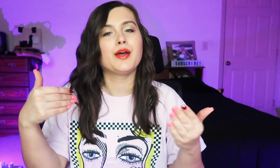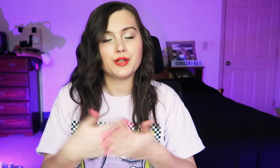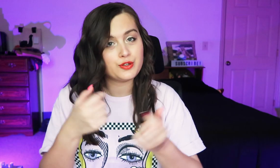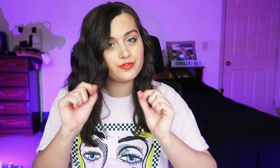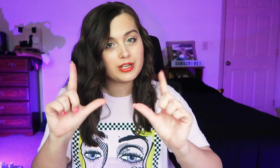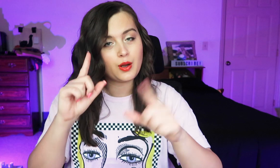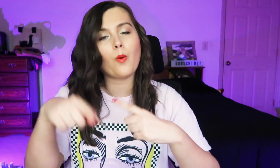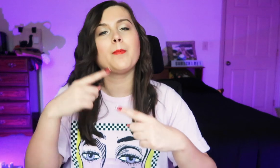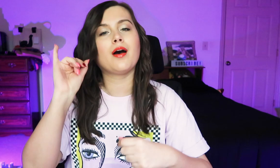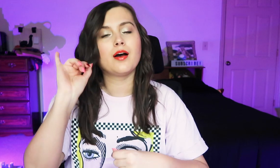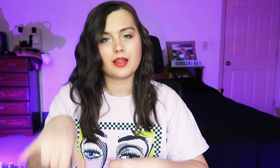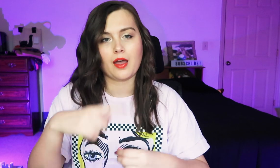But now here's a new video about that.